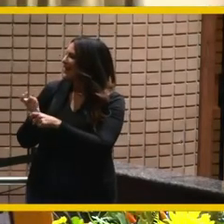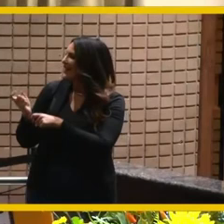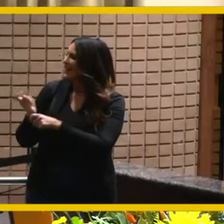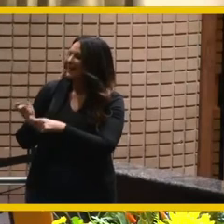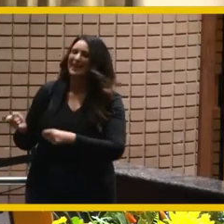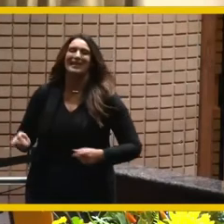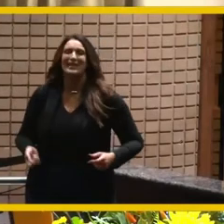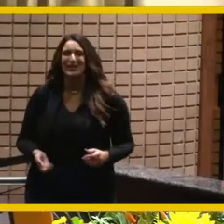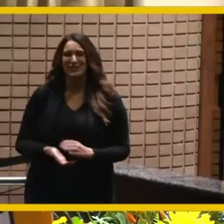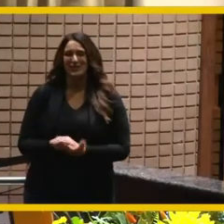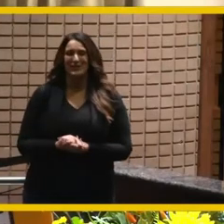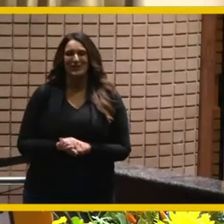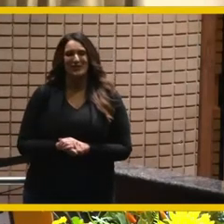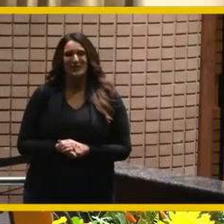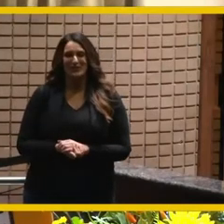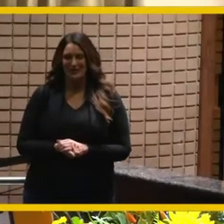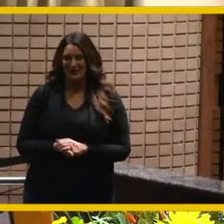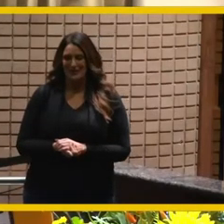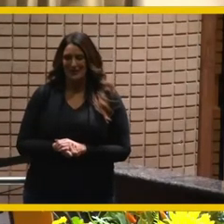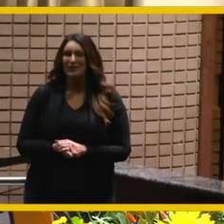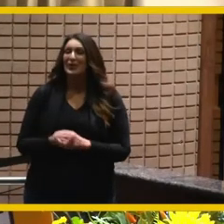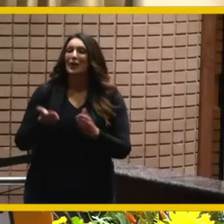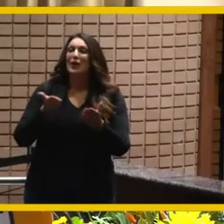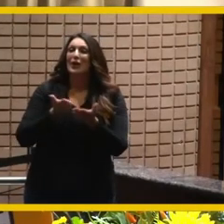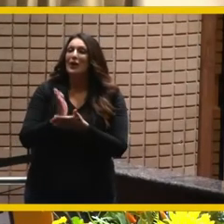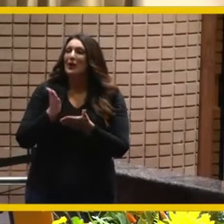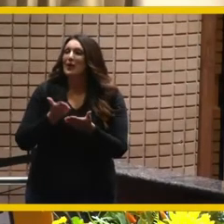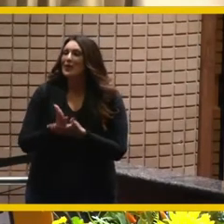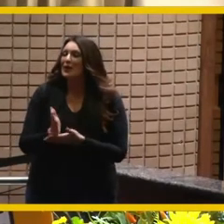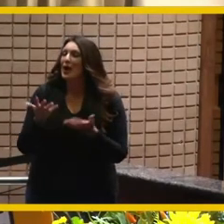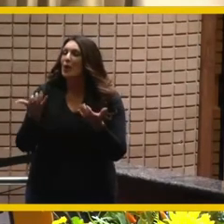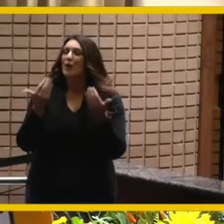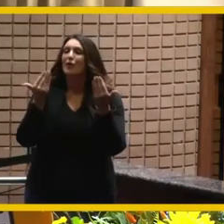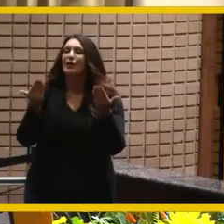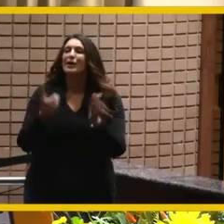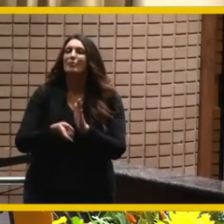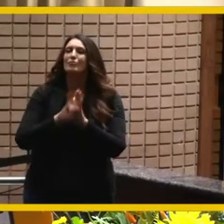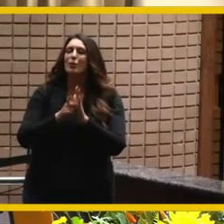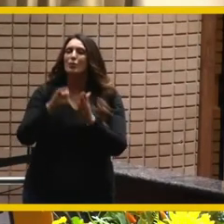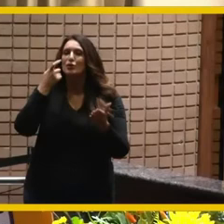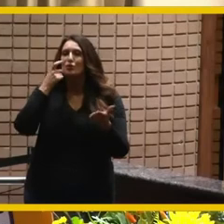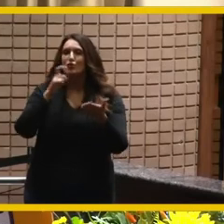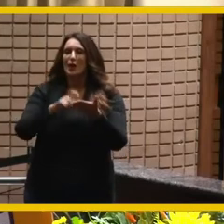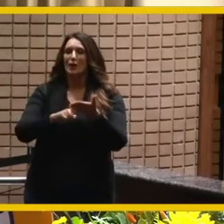that's it all right i would like to take a moment now to recognize members of our city